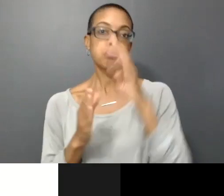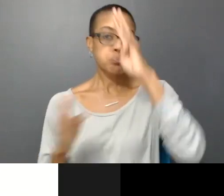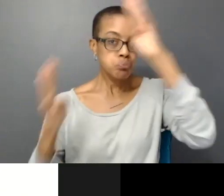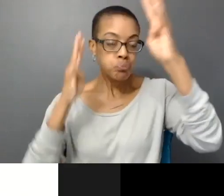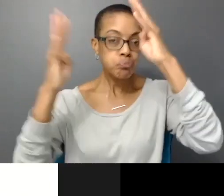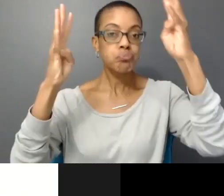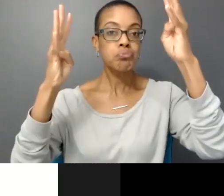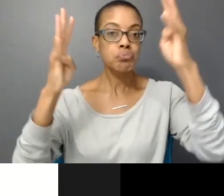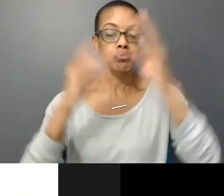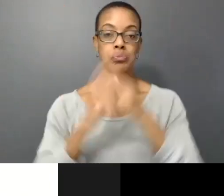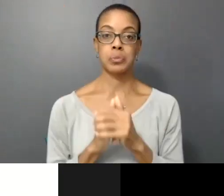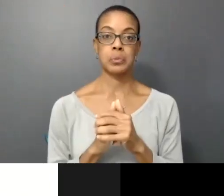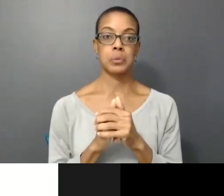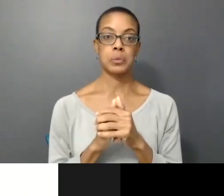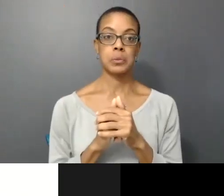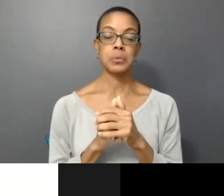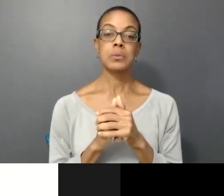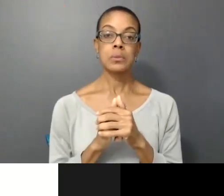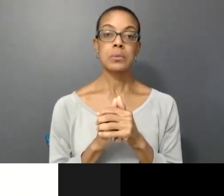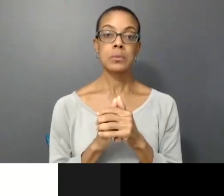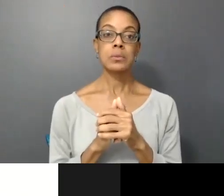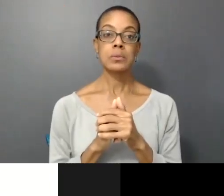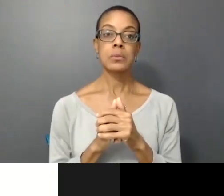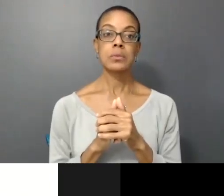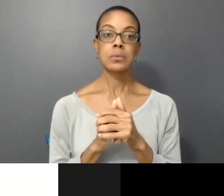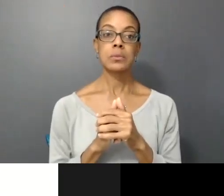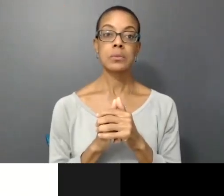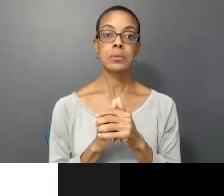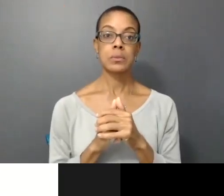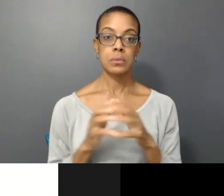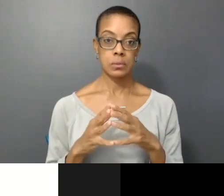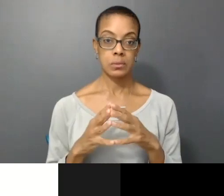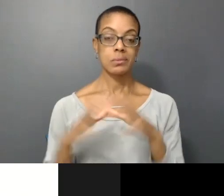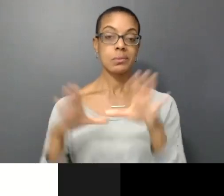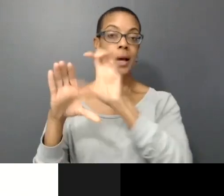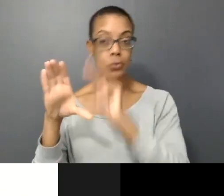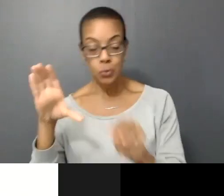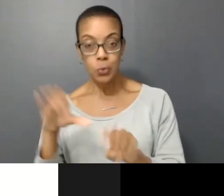And so we're using the teleconference technology such as Zoom, Skype to integrate with new